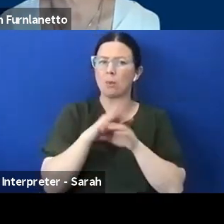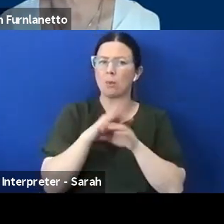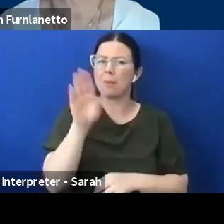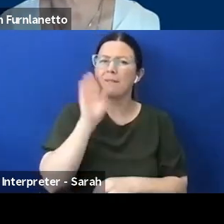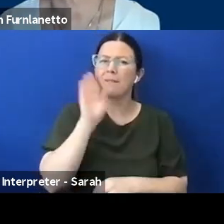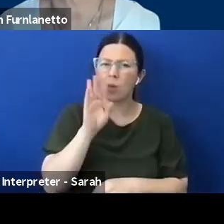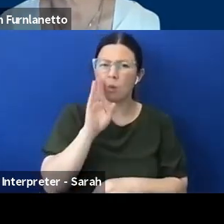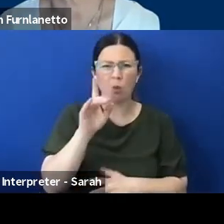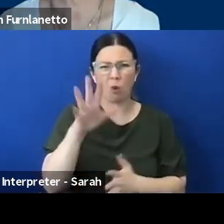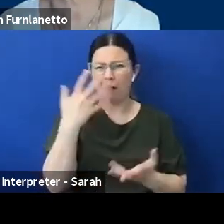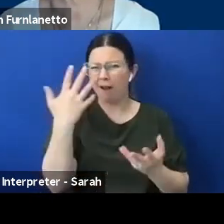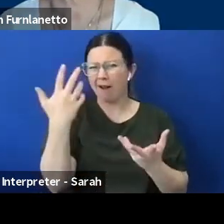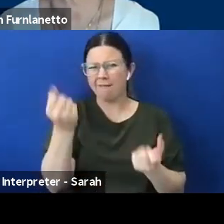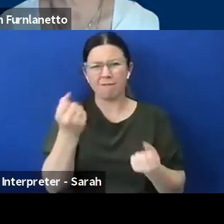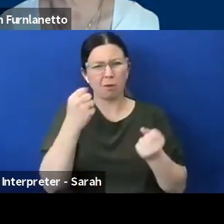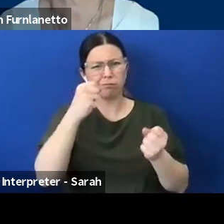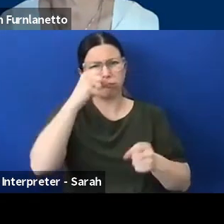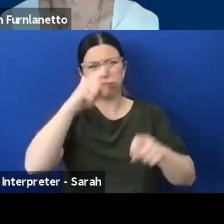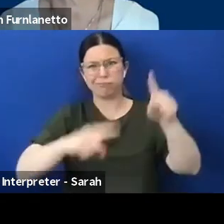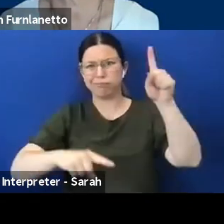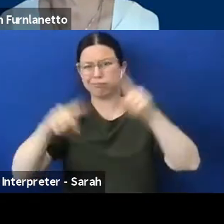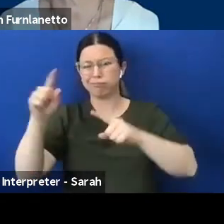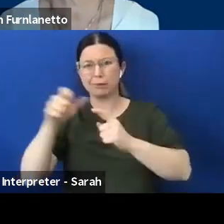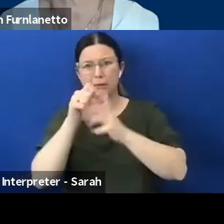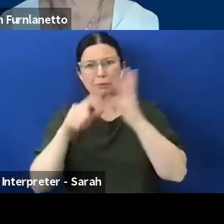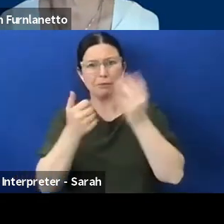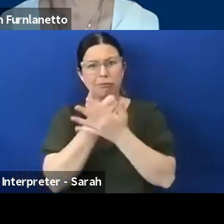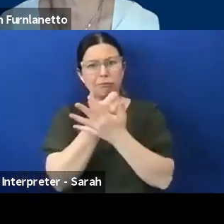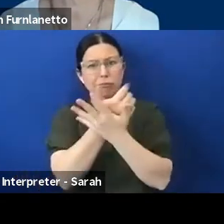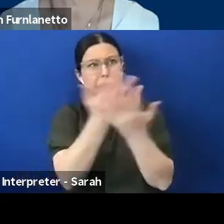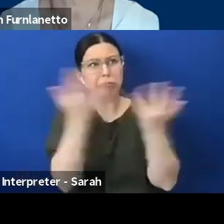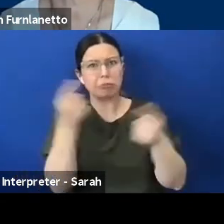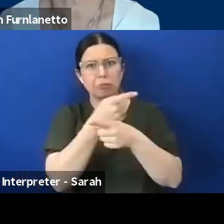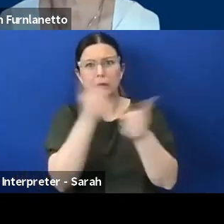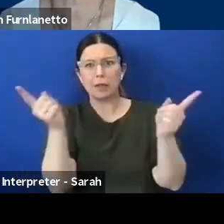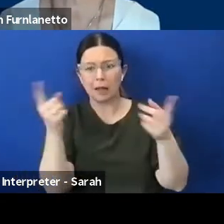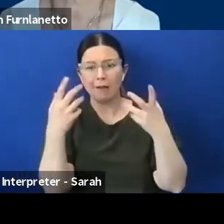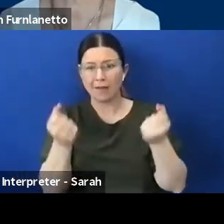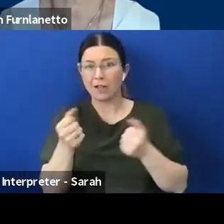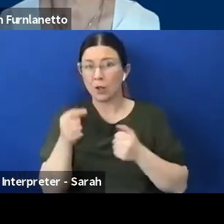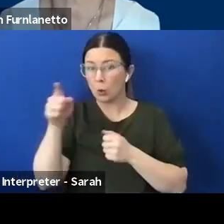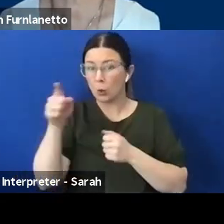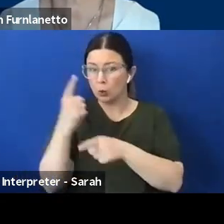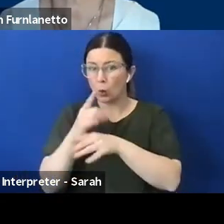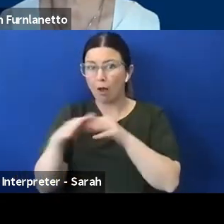out there and, you know, that study you mentioned, a lot of people don't interact with people with